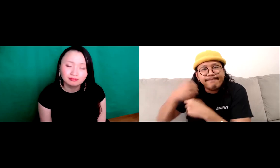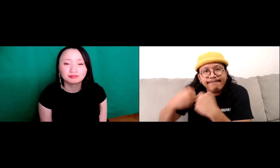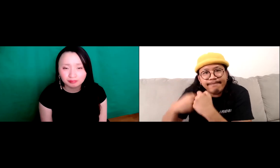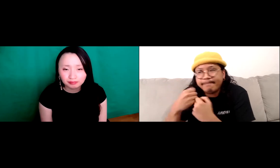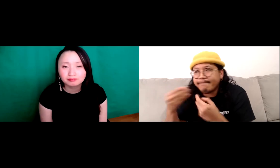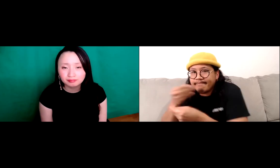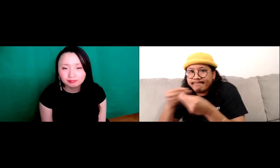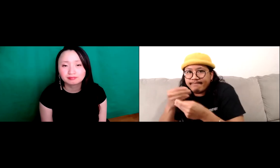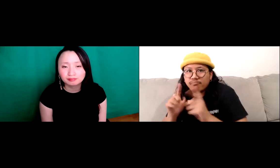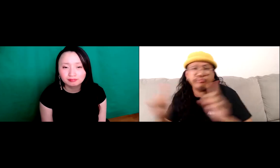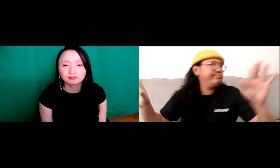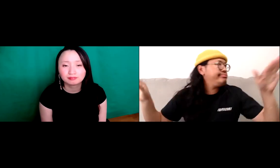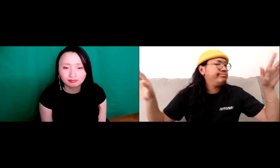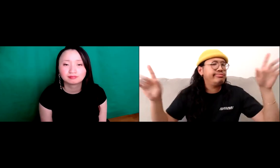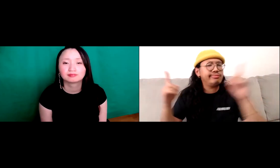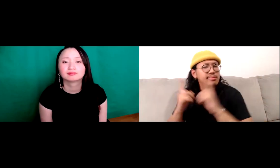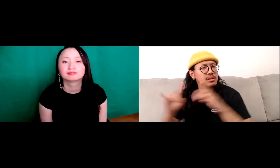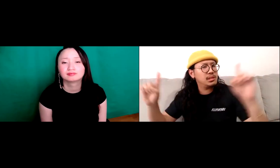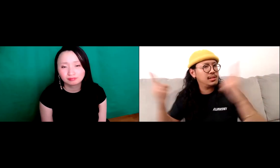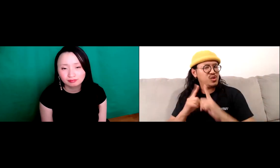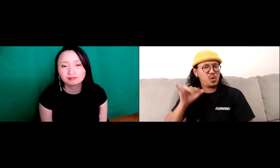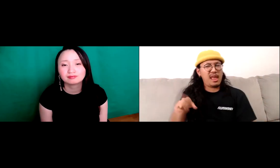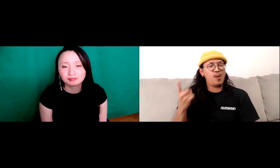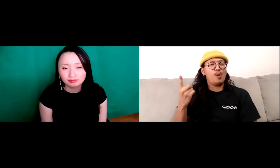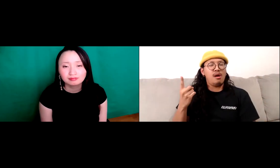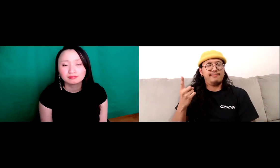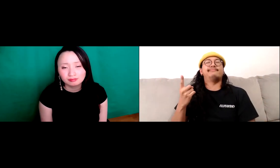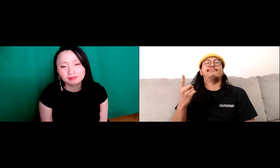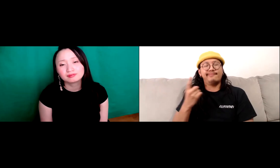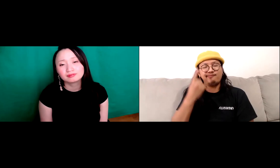like me and that was who I bonded with that's why connected with.